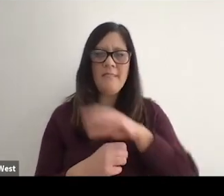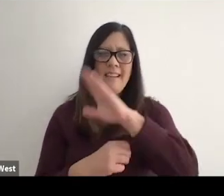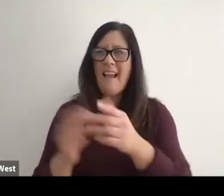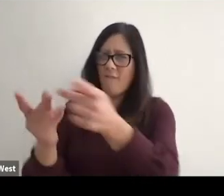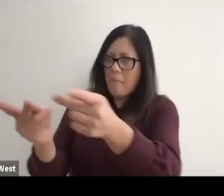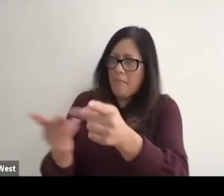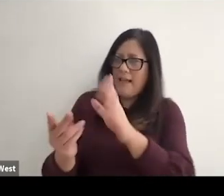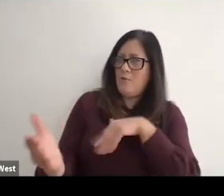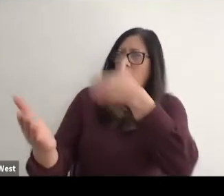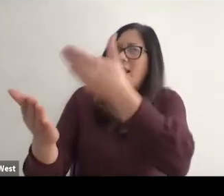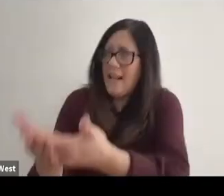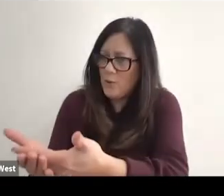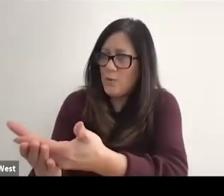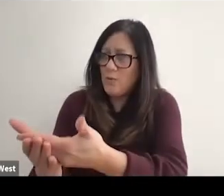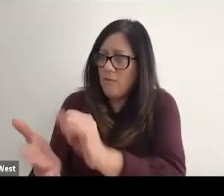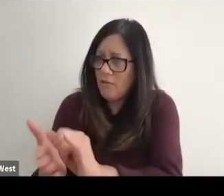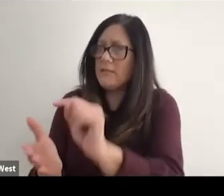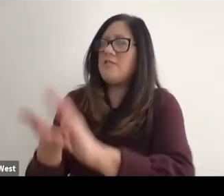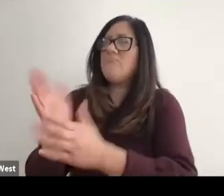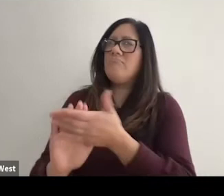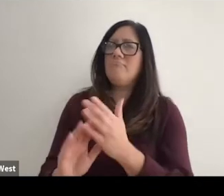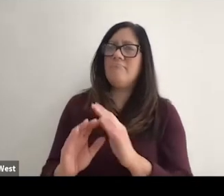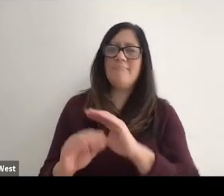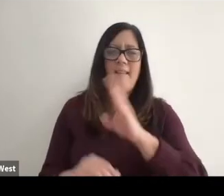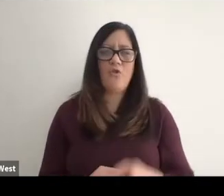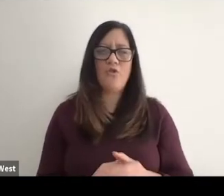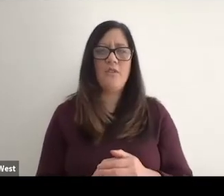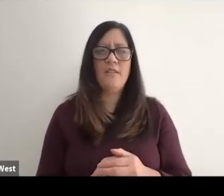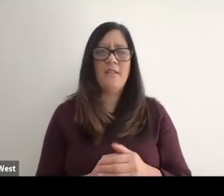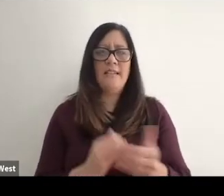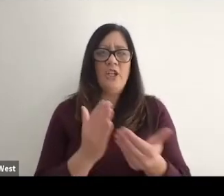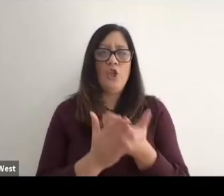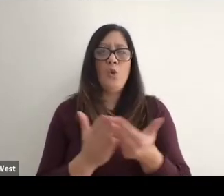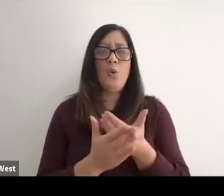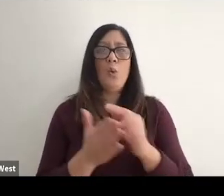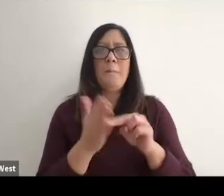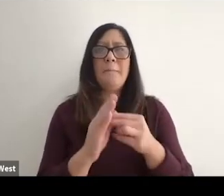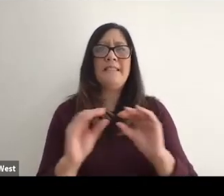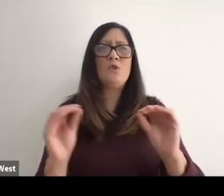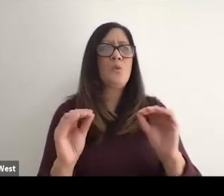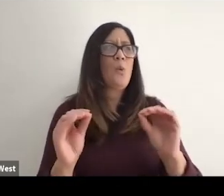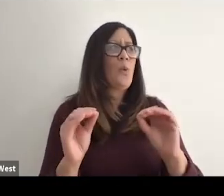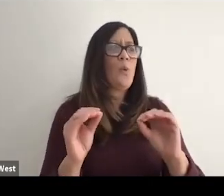A destination point. New means no prior point of reference,